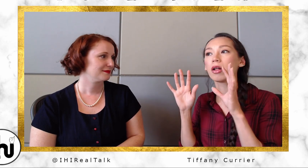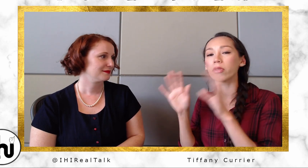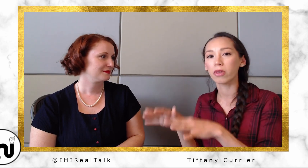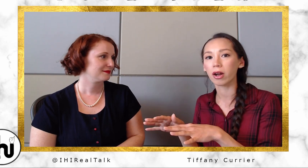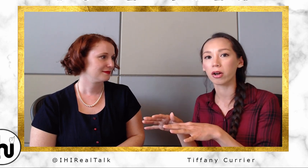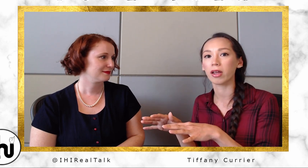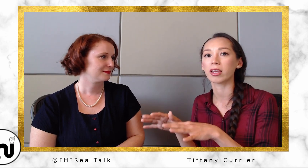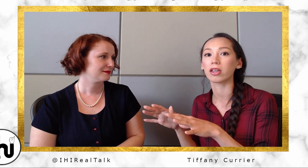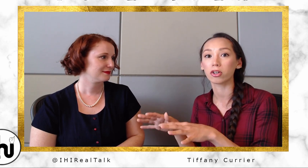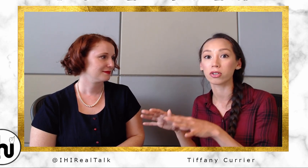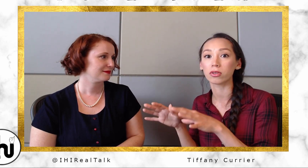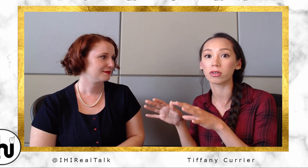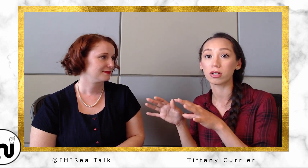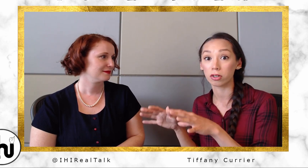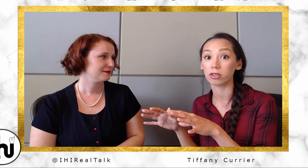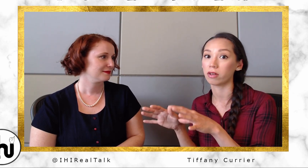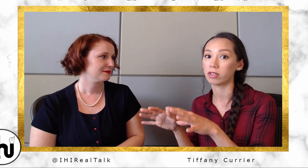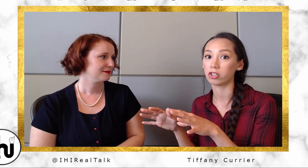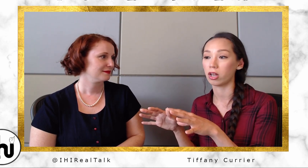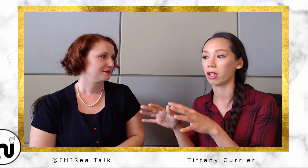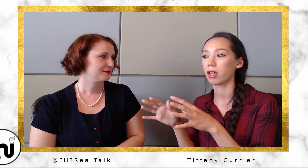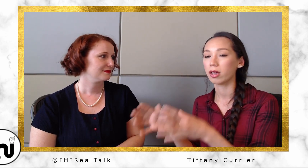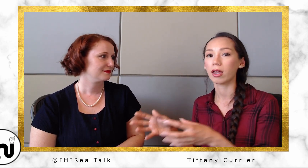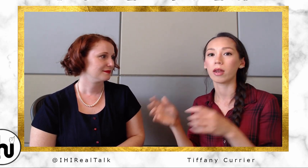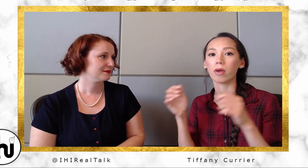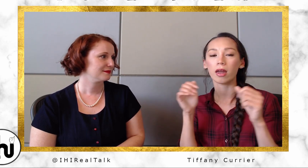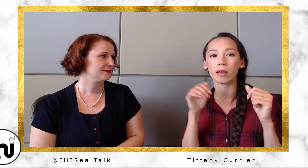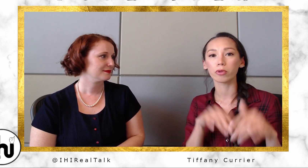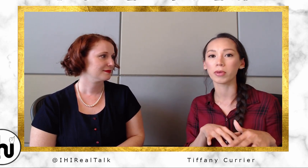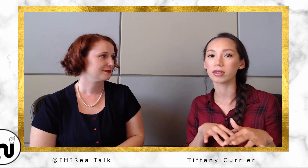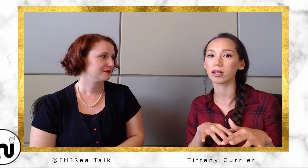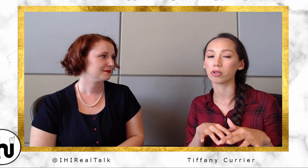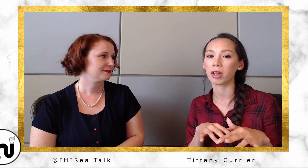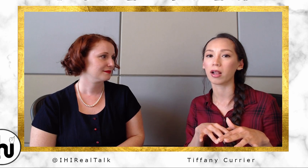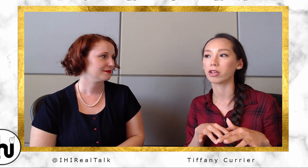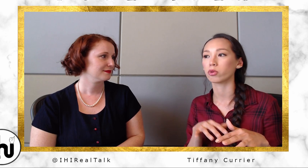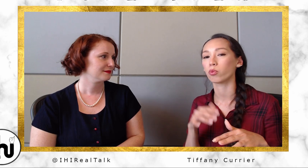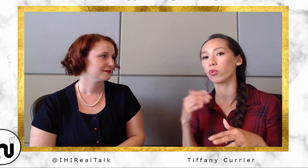Their like years and years of teaching, and implement it into my classroom with